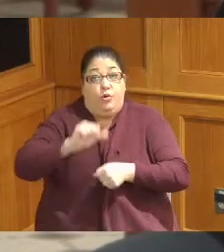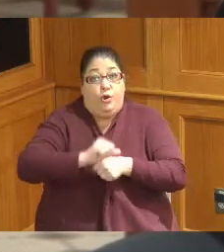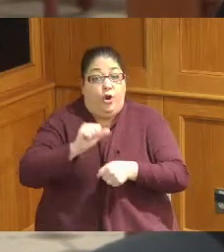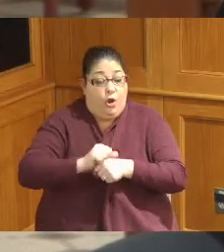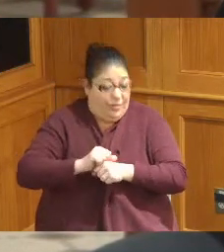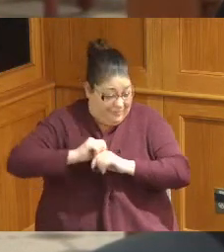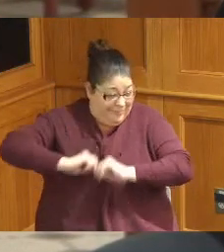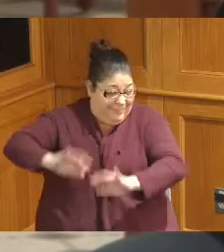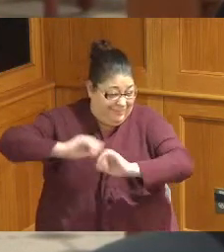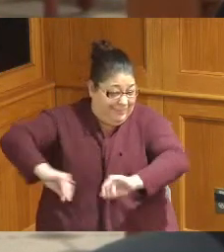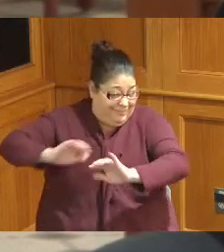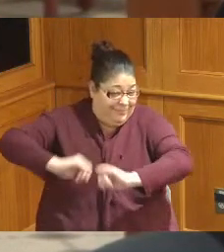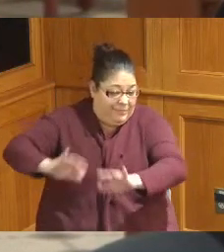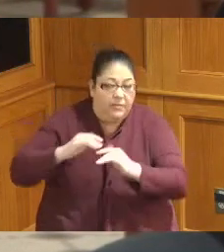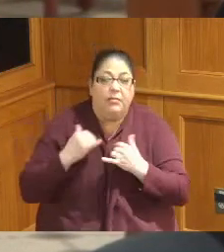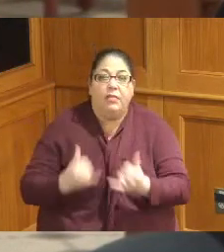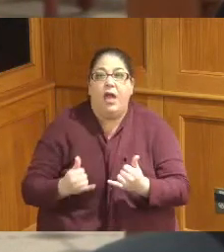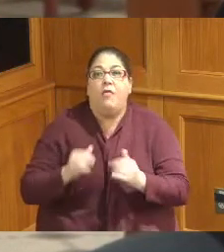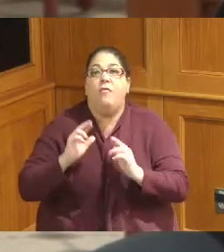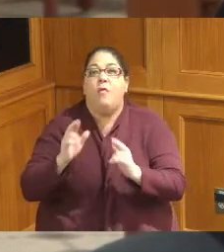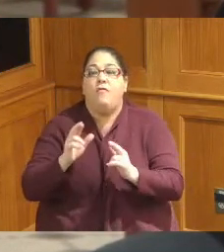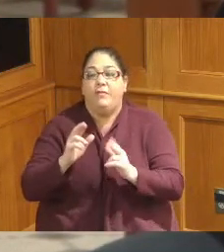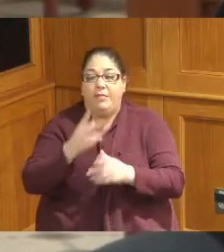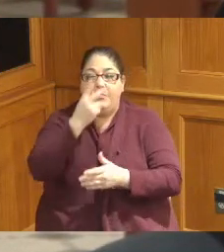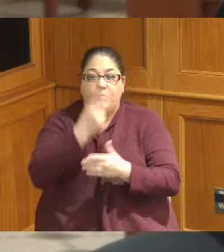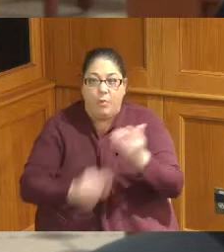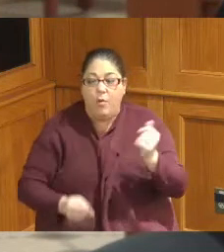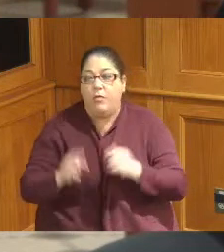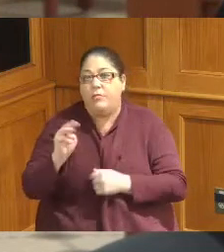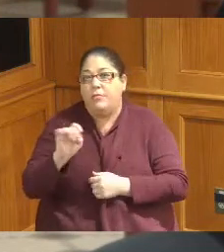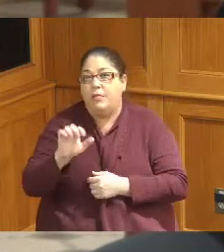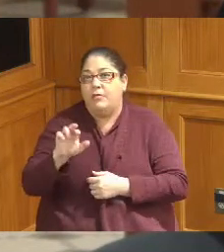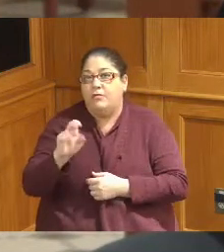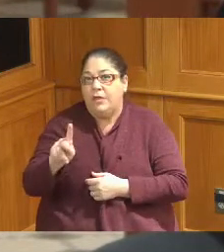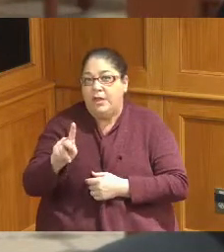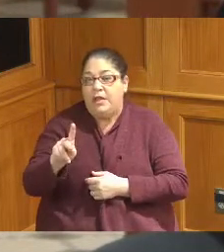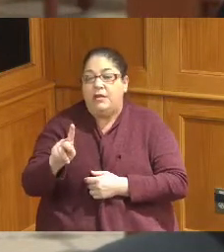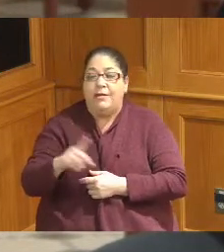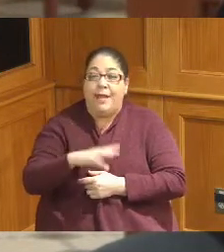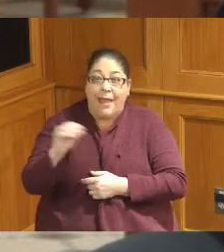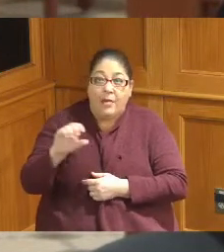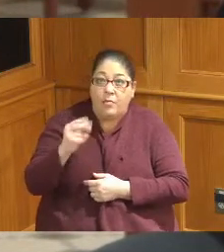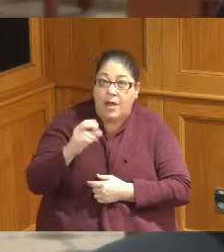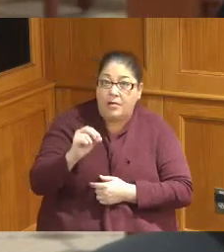on the water quality in the Mill Creek or the Ohio River we do continue to recommend avoiding